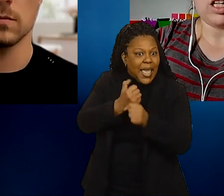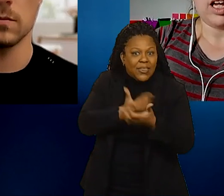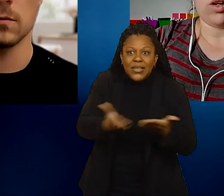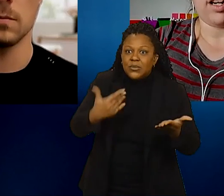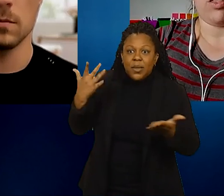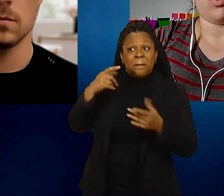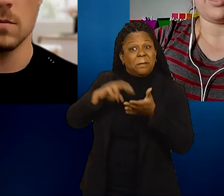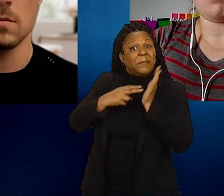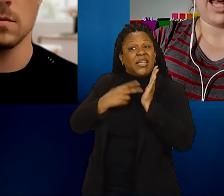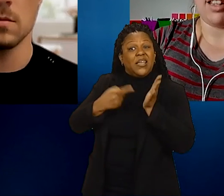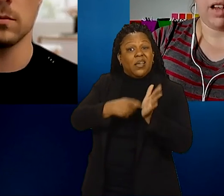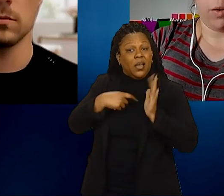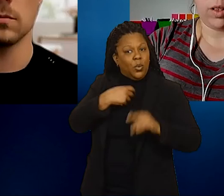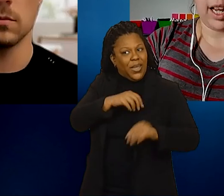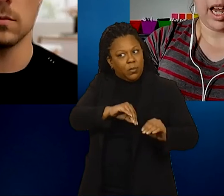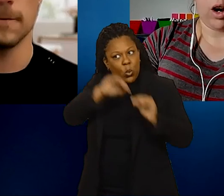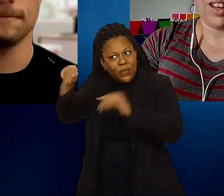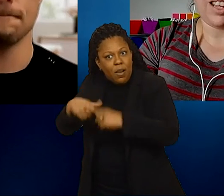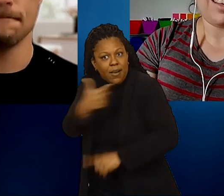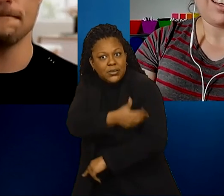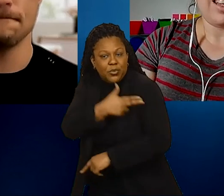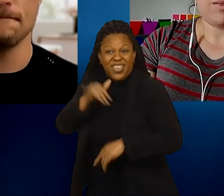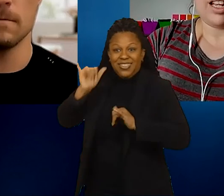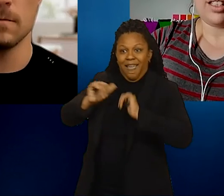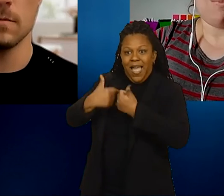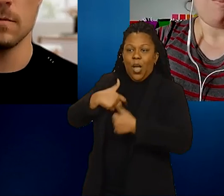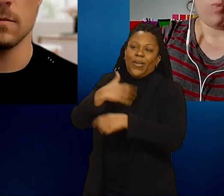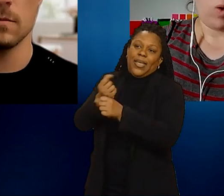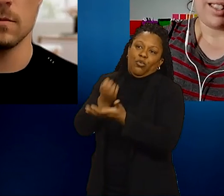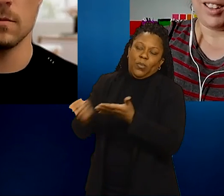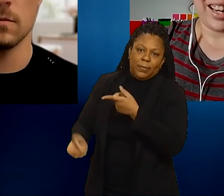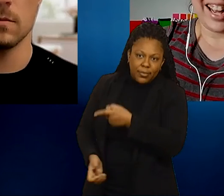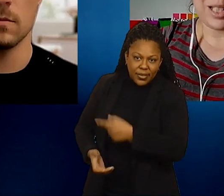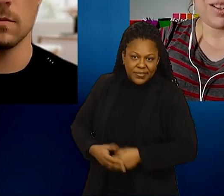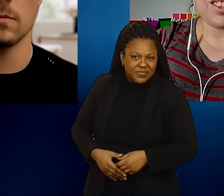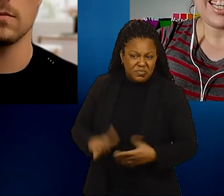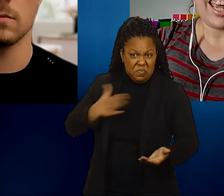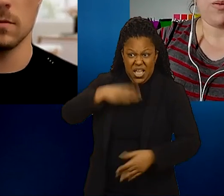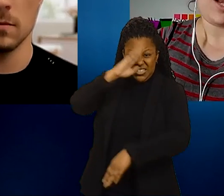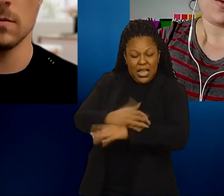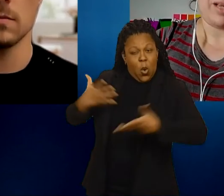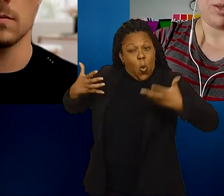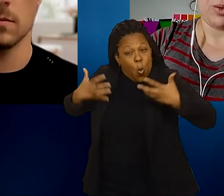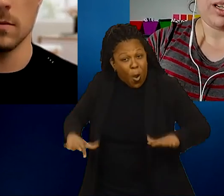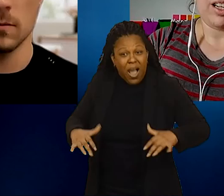in order to get those things paid and taken care of. And he doesn't want to live in a hospital and we don't want him to.